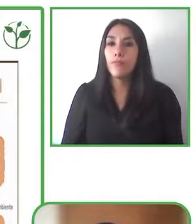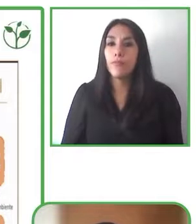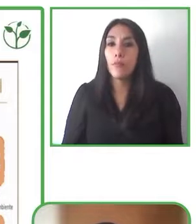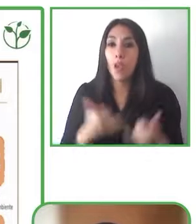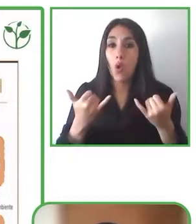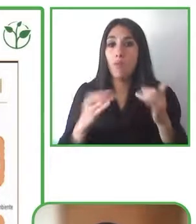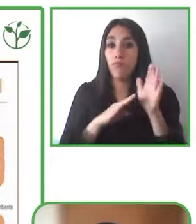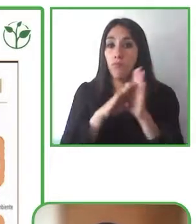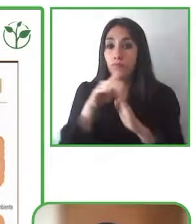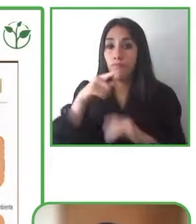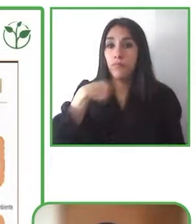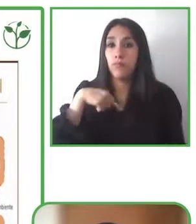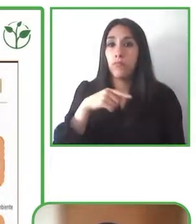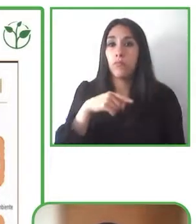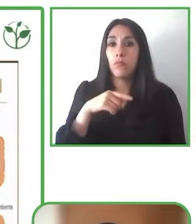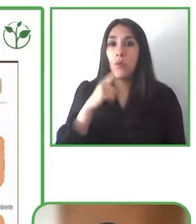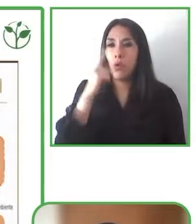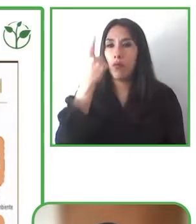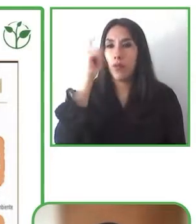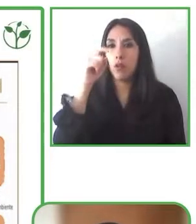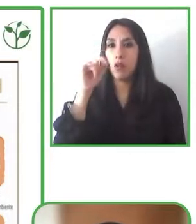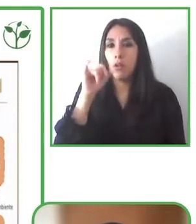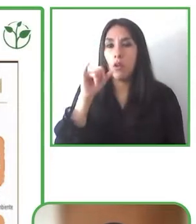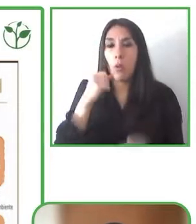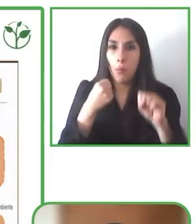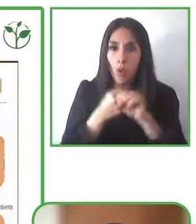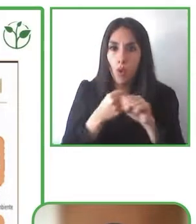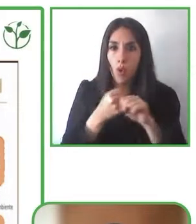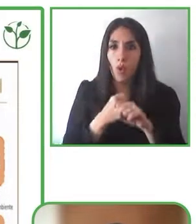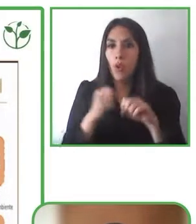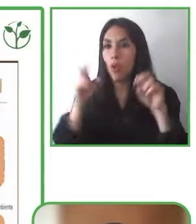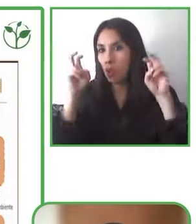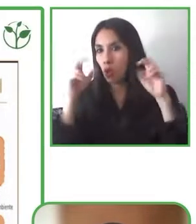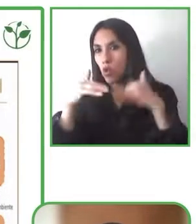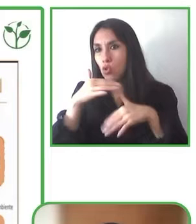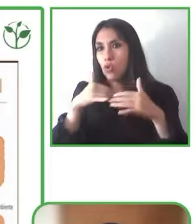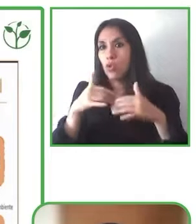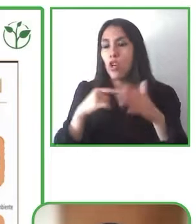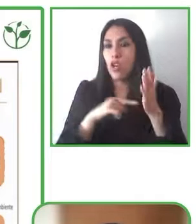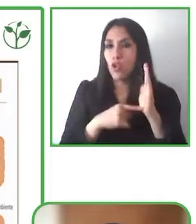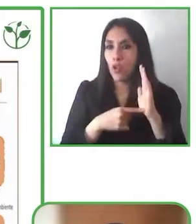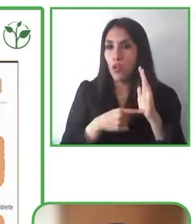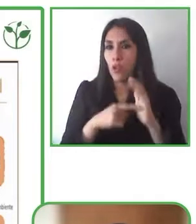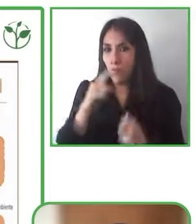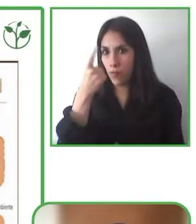and the support that we had had from the technology that was mainly seen from